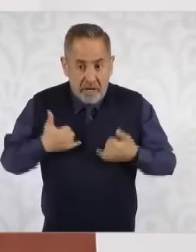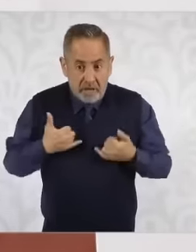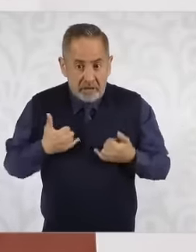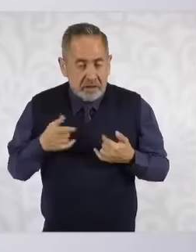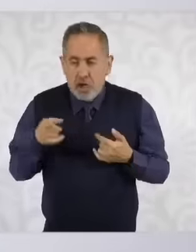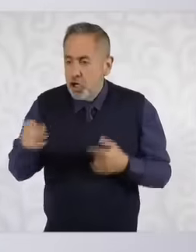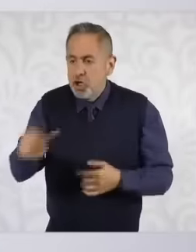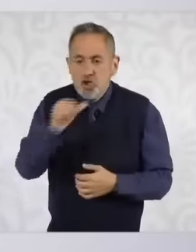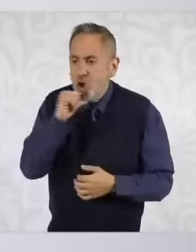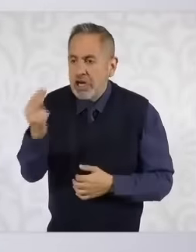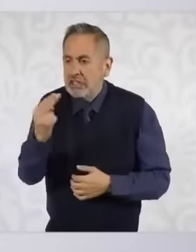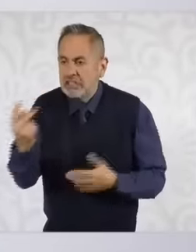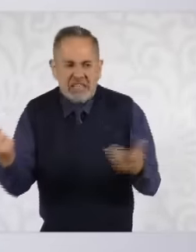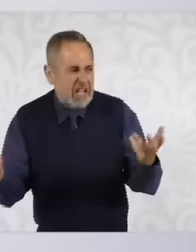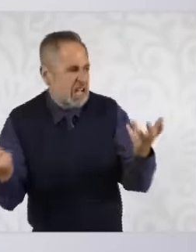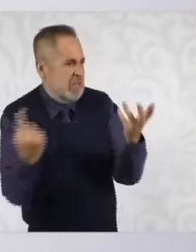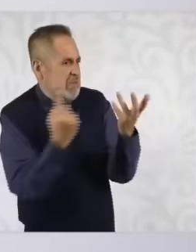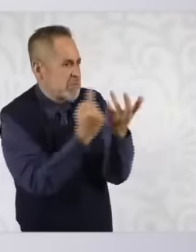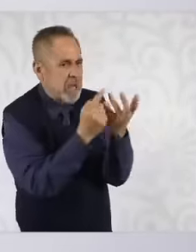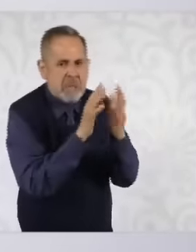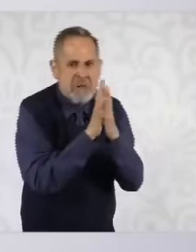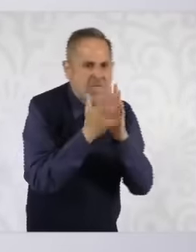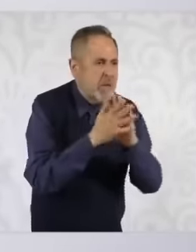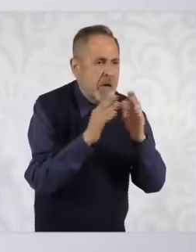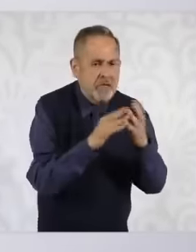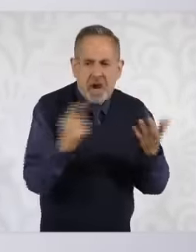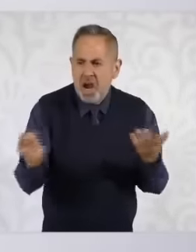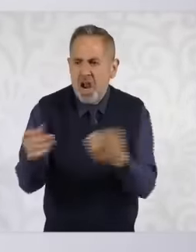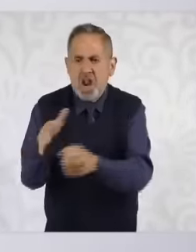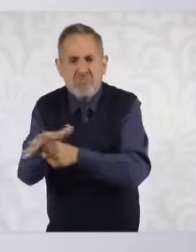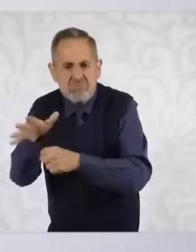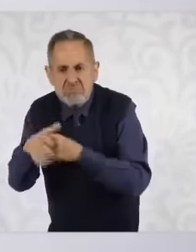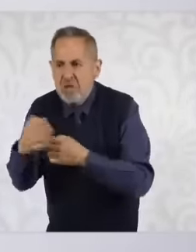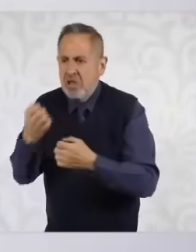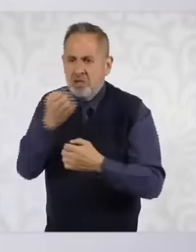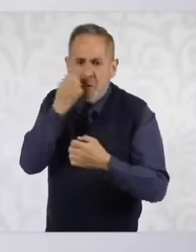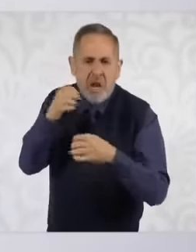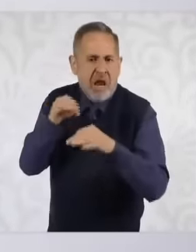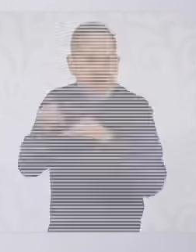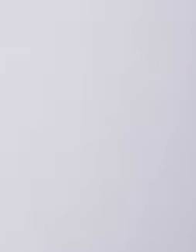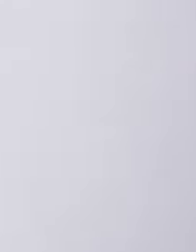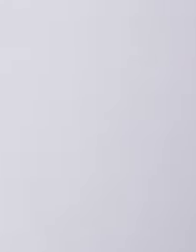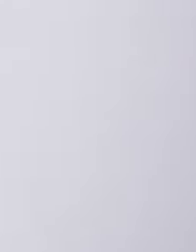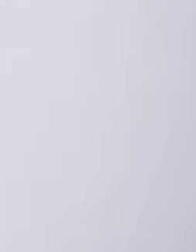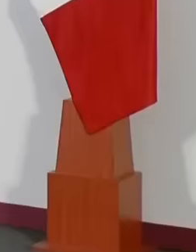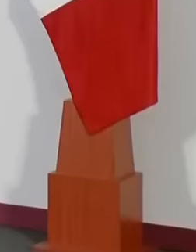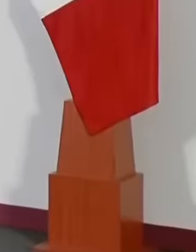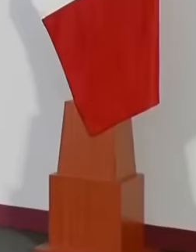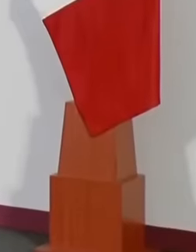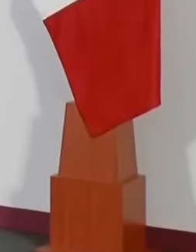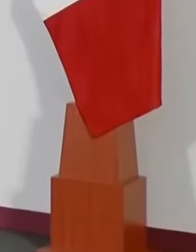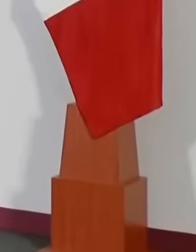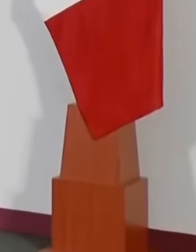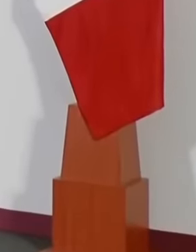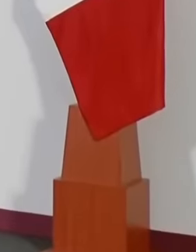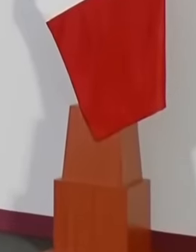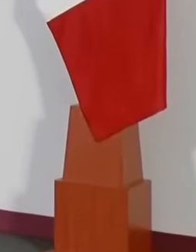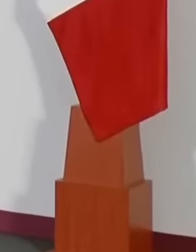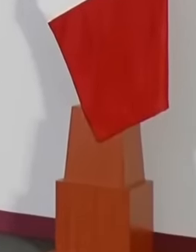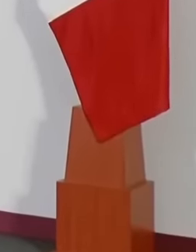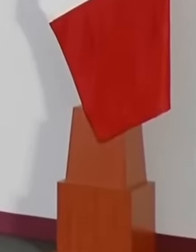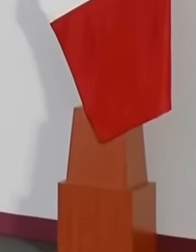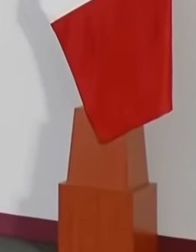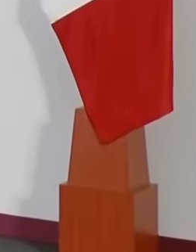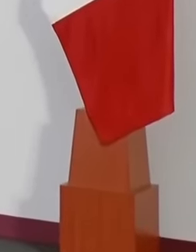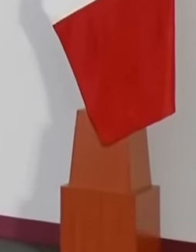a criminal gang I said in the campaign that Mexico City one more student is a